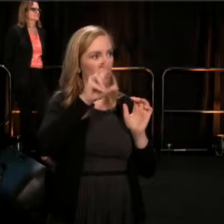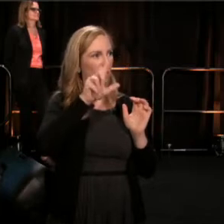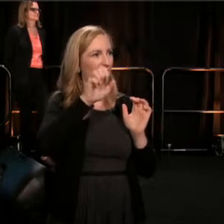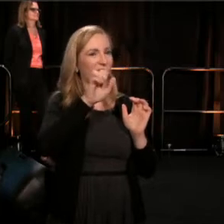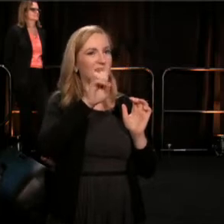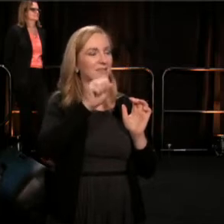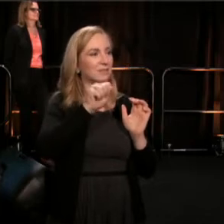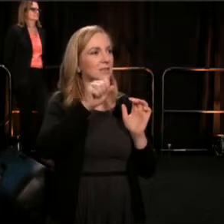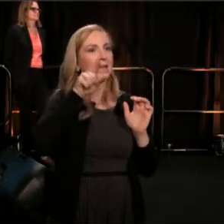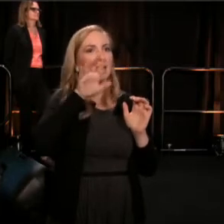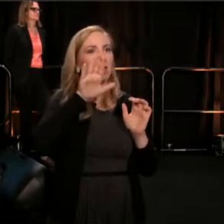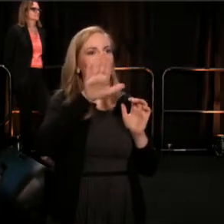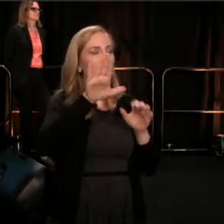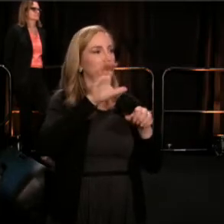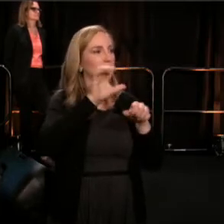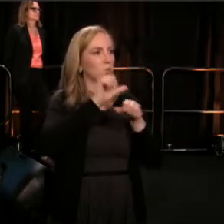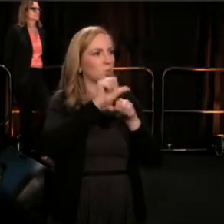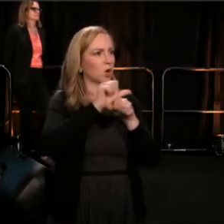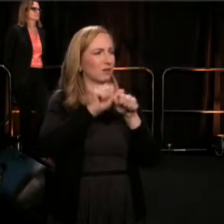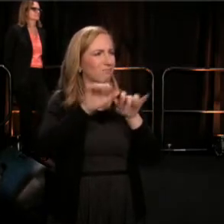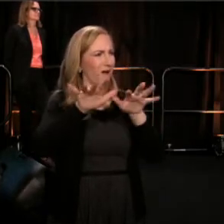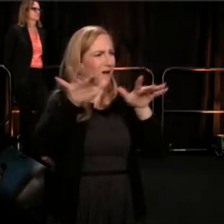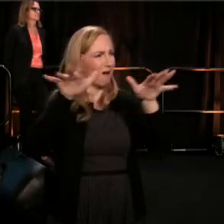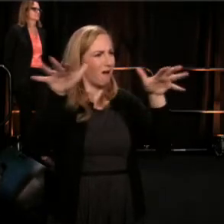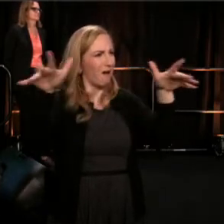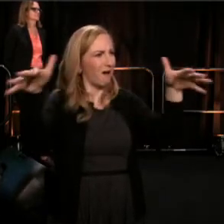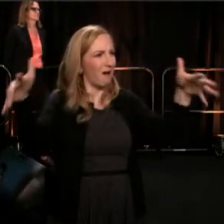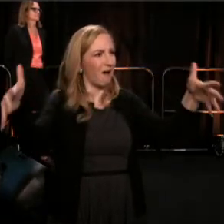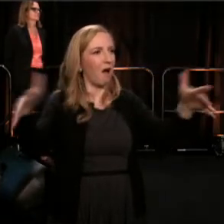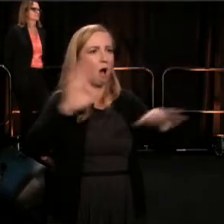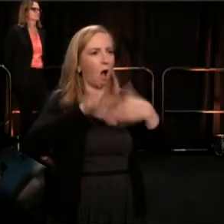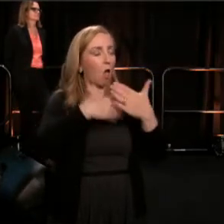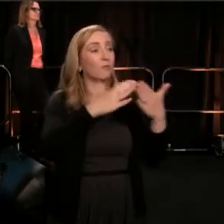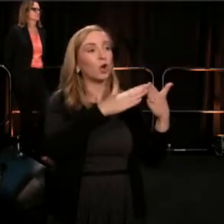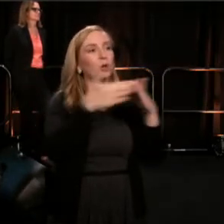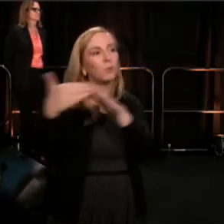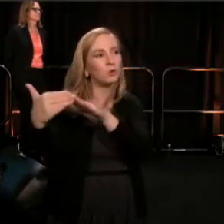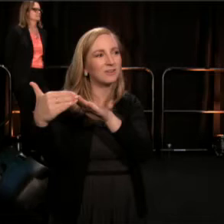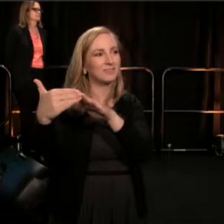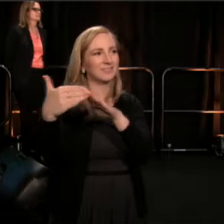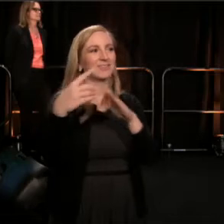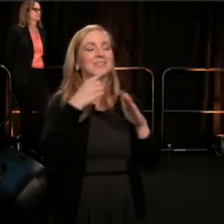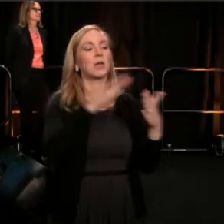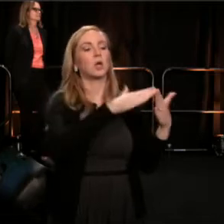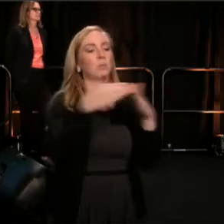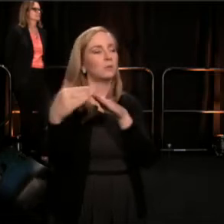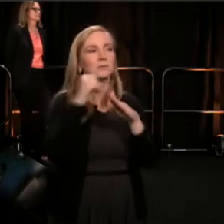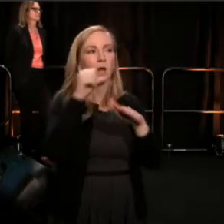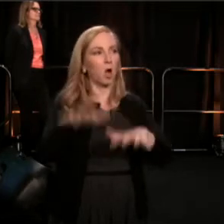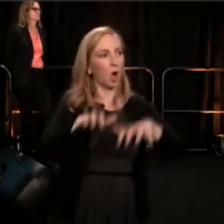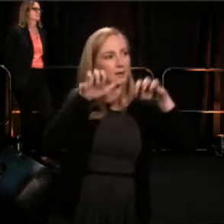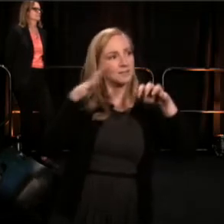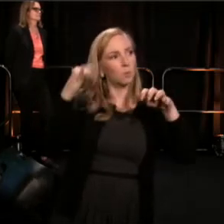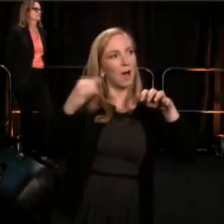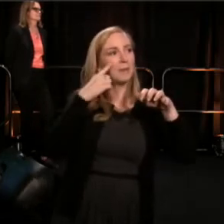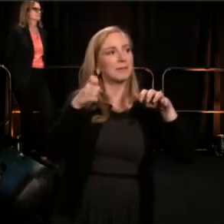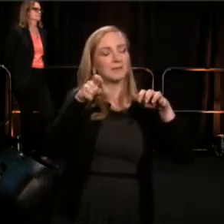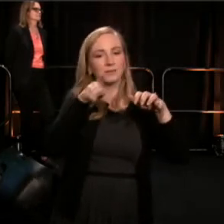I use the word communities and not just audiences, because the vision is to contribute to a movement for justice.